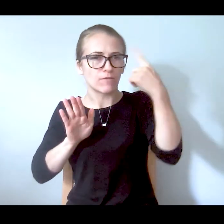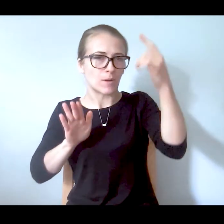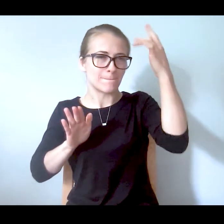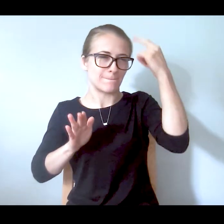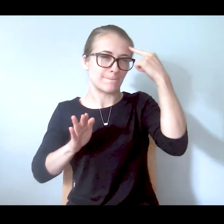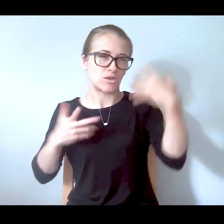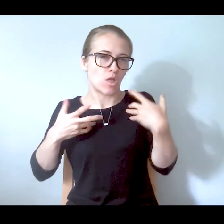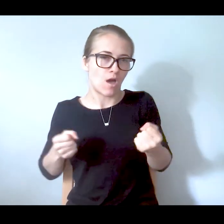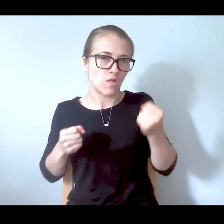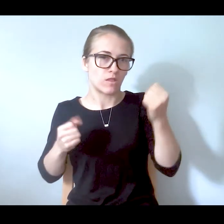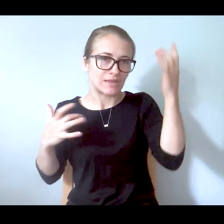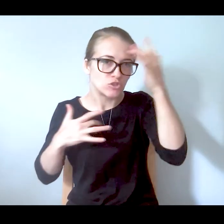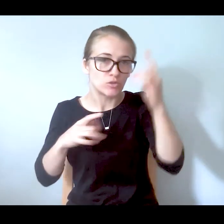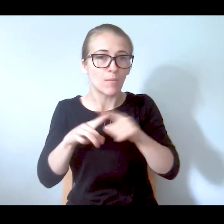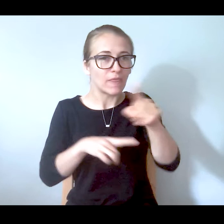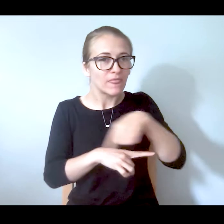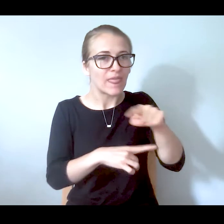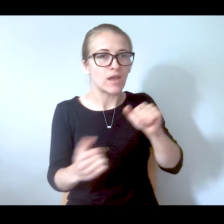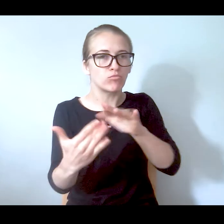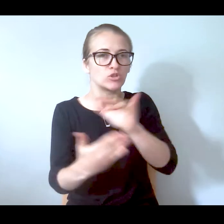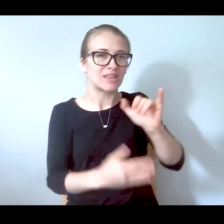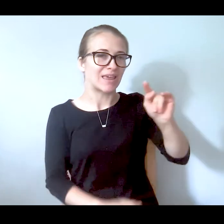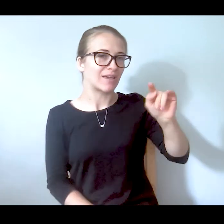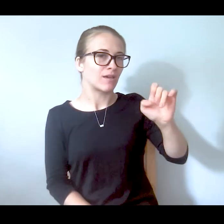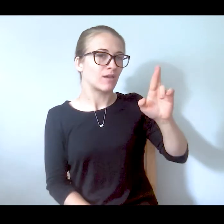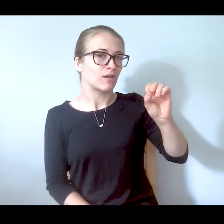they treat it like it's terrorism, almost, by